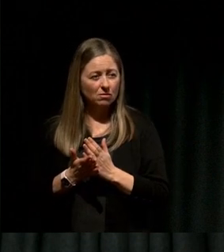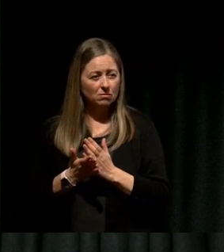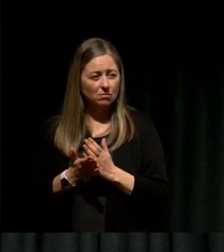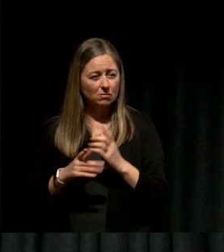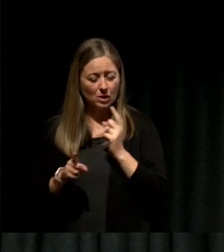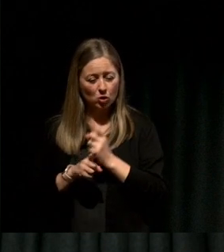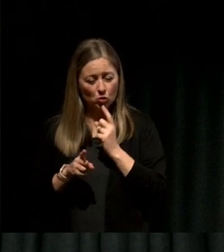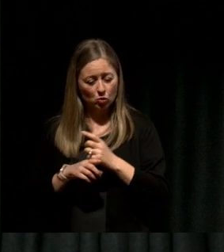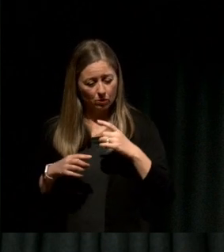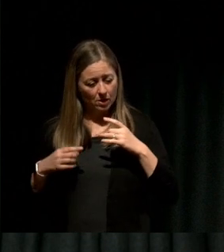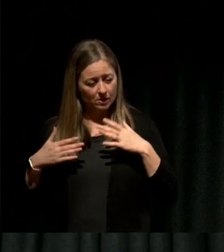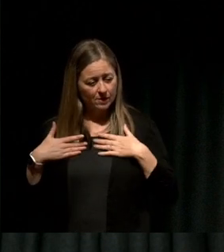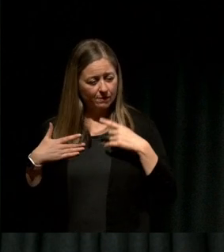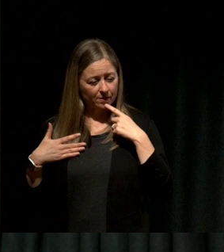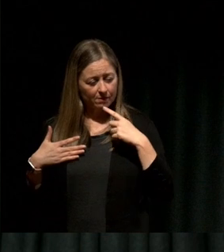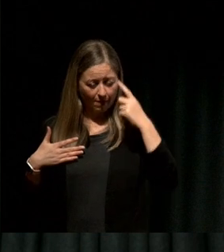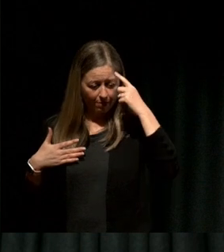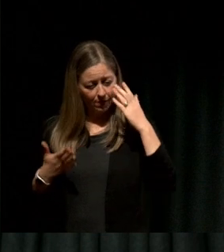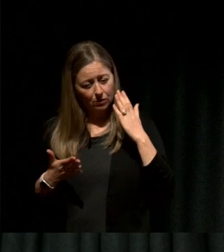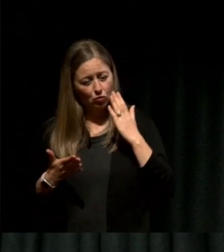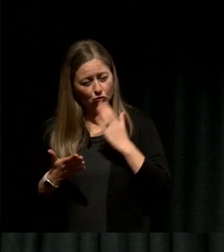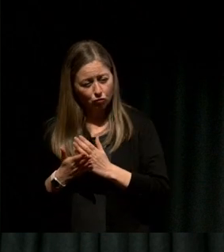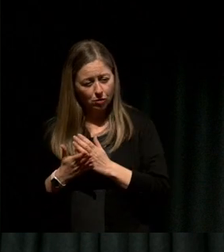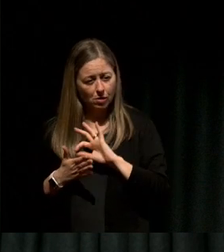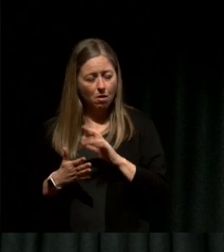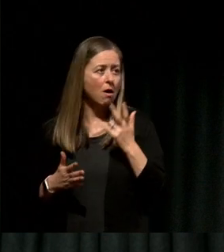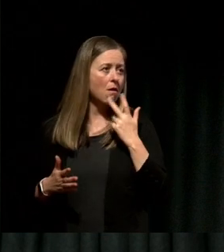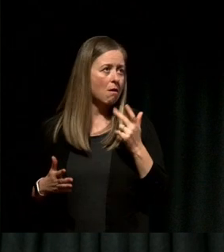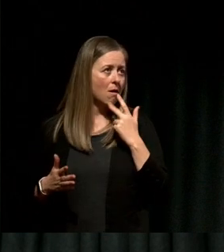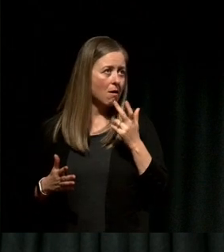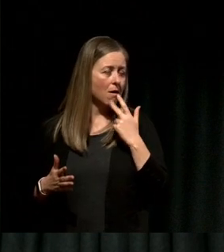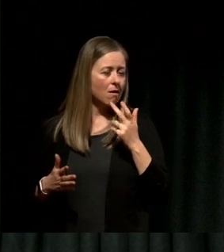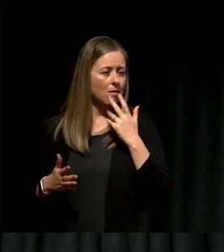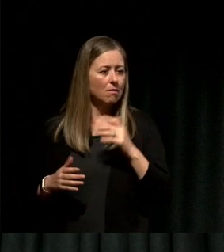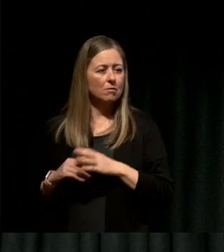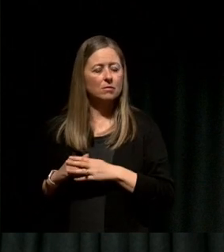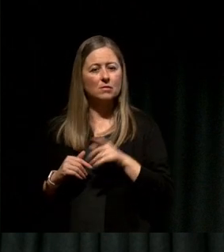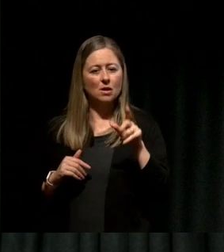To see reality as it is, to reflect on that, to write in your journal, to ask yourself